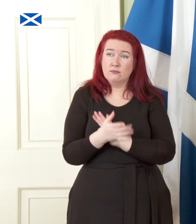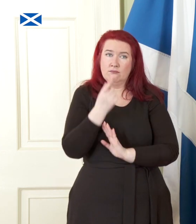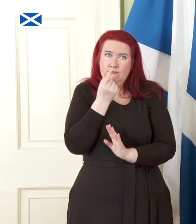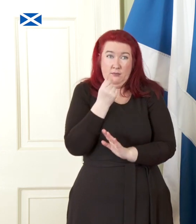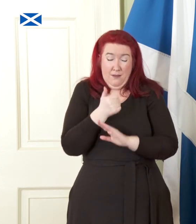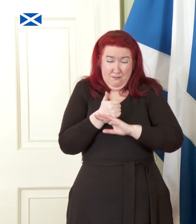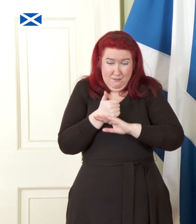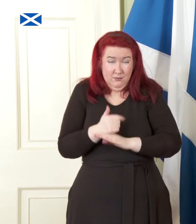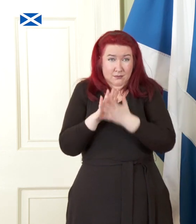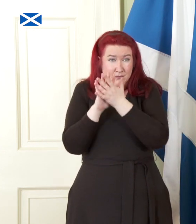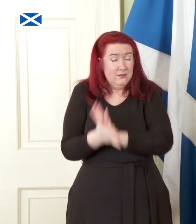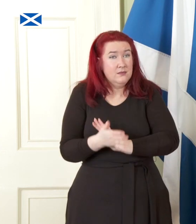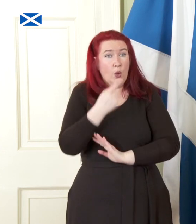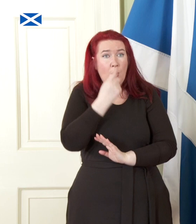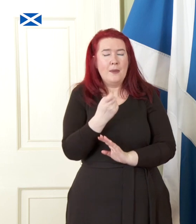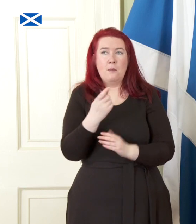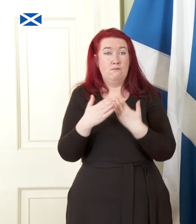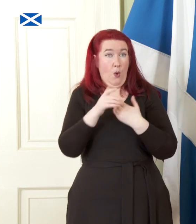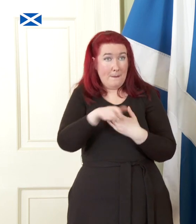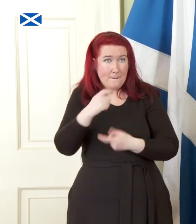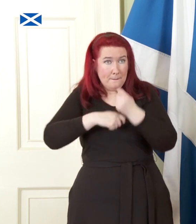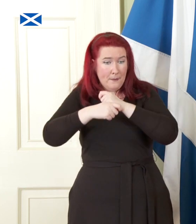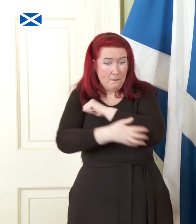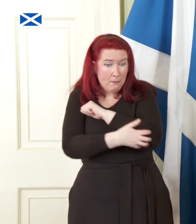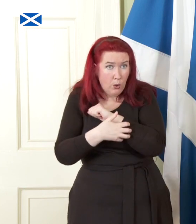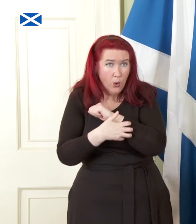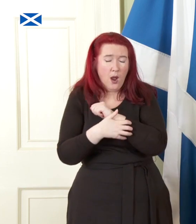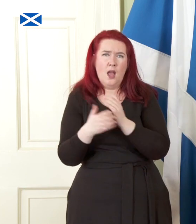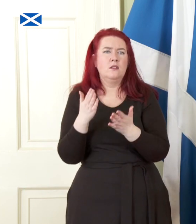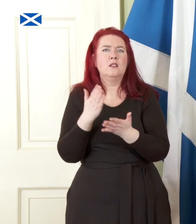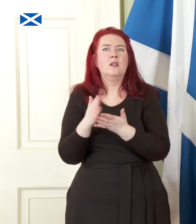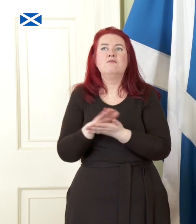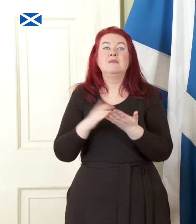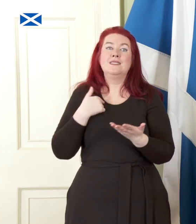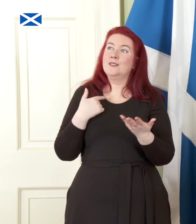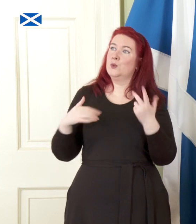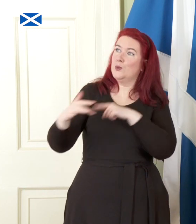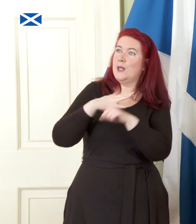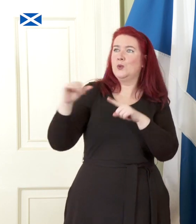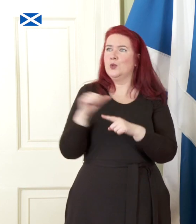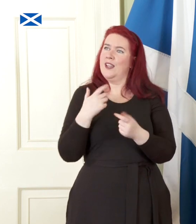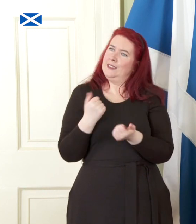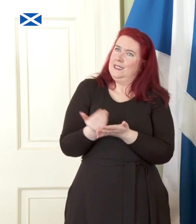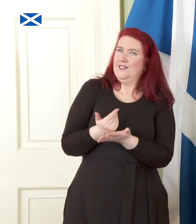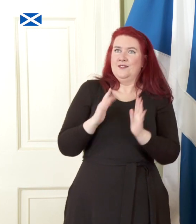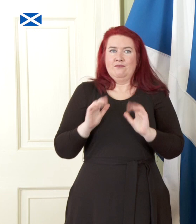push more people into poverty and further shred the safety net that is so essential to any decent